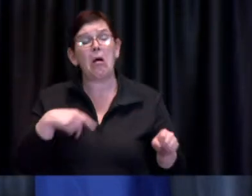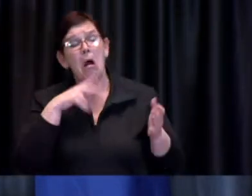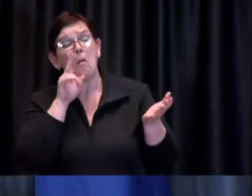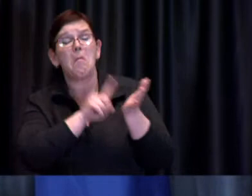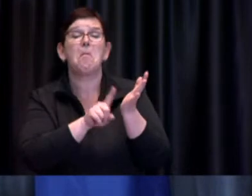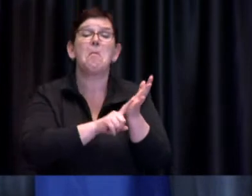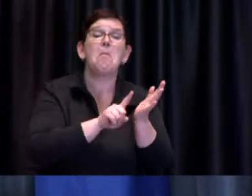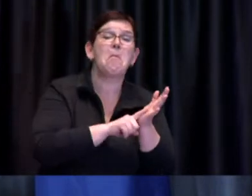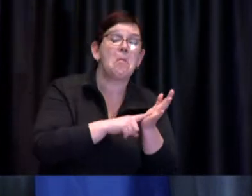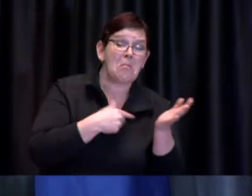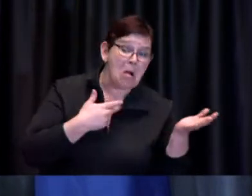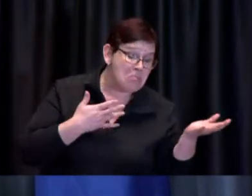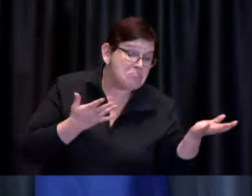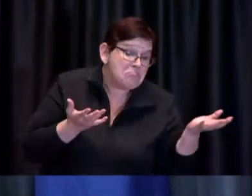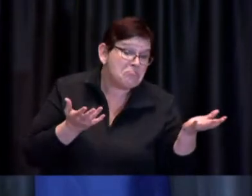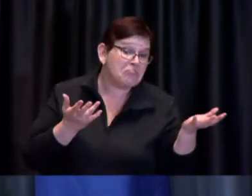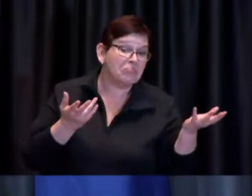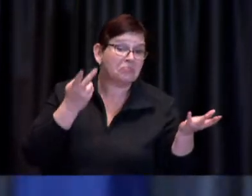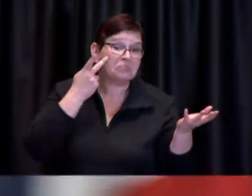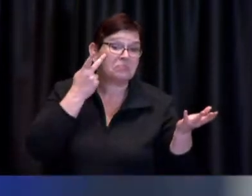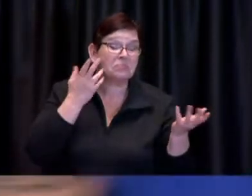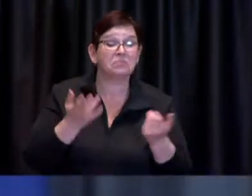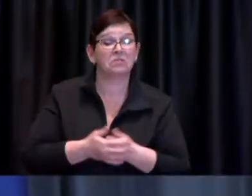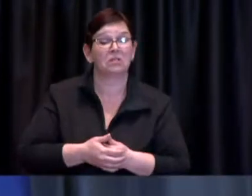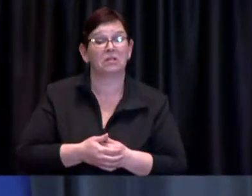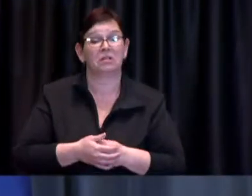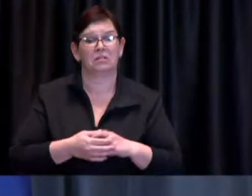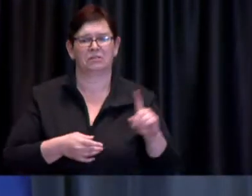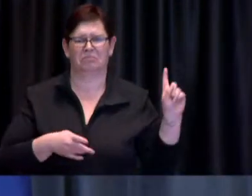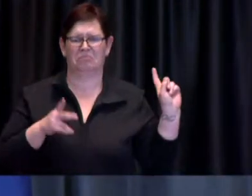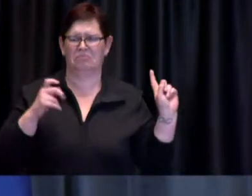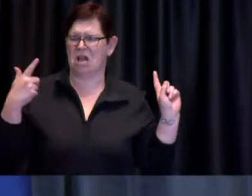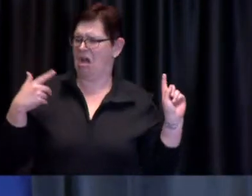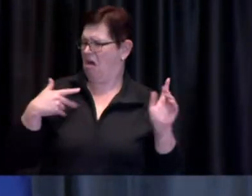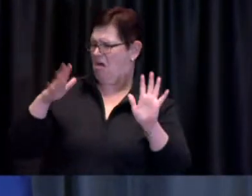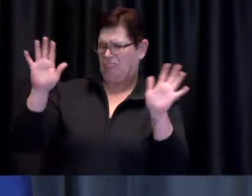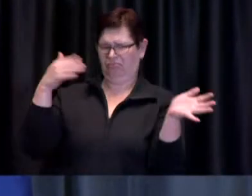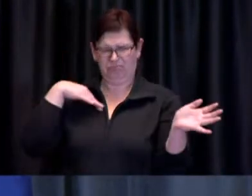Chief Pegg: Maleeha I'll just say that I too am unaware of the circumstance or the example you gave and